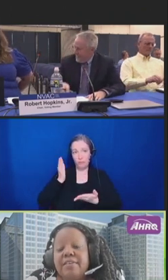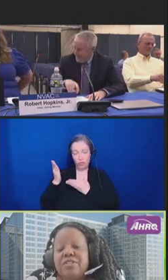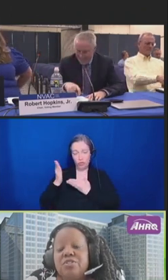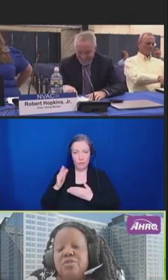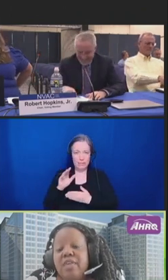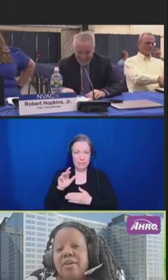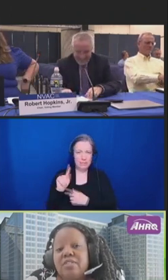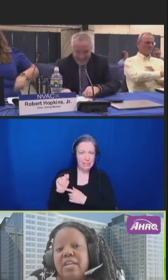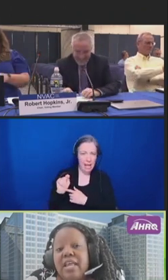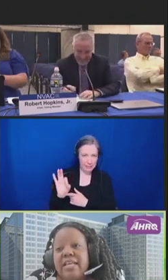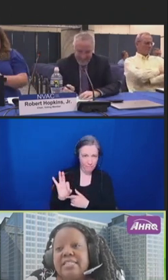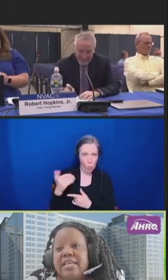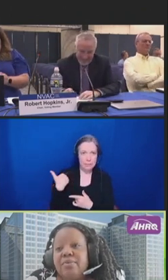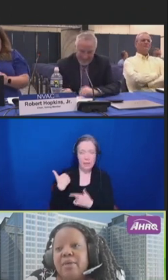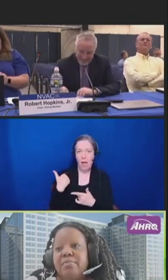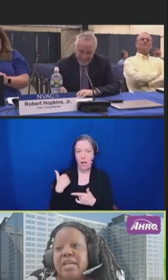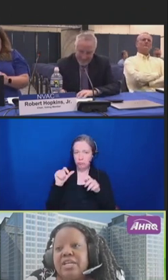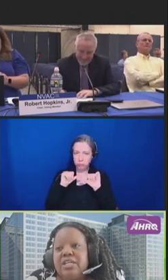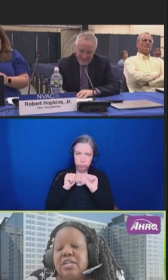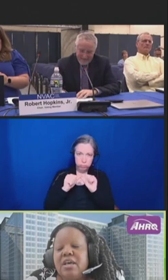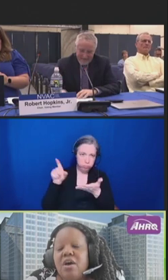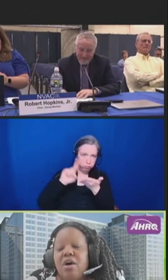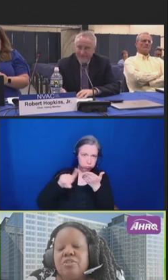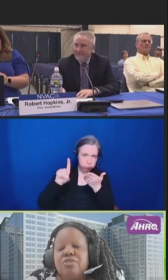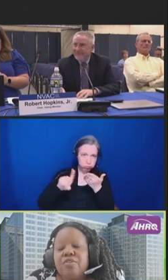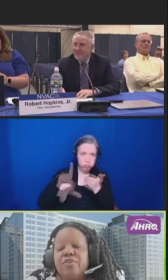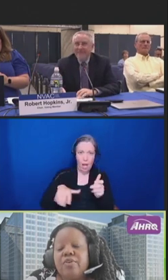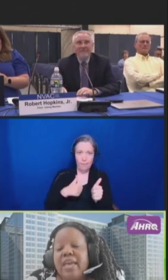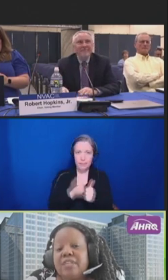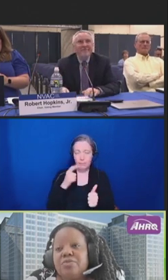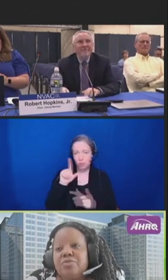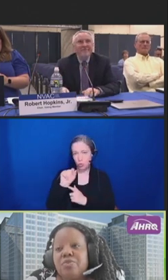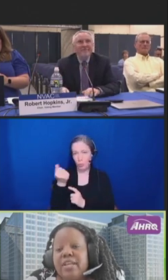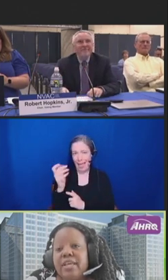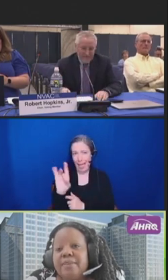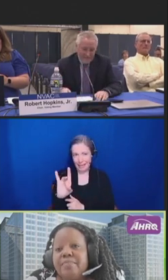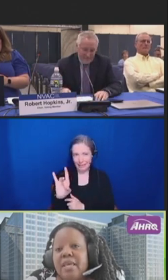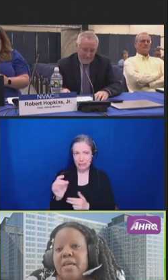its 2018 recommendation on cervical cancer screening.